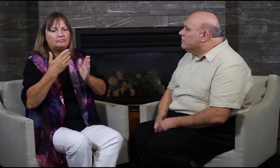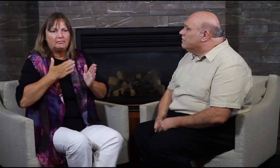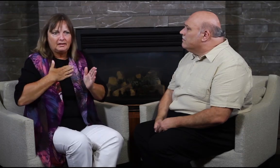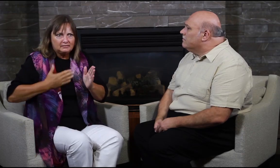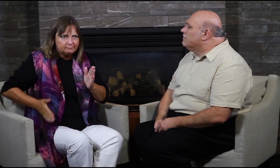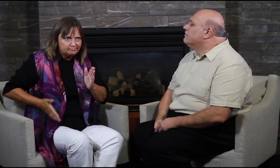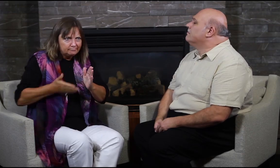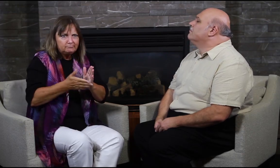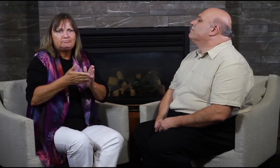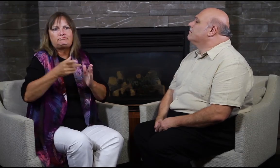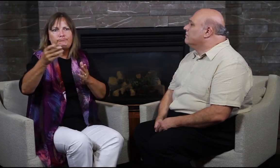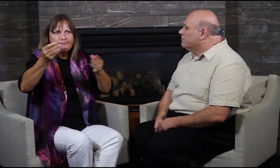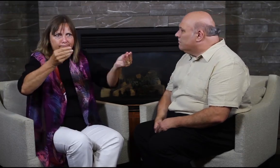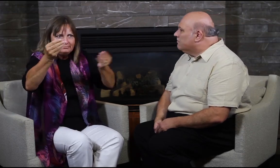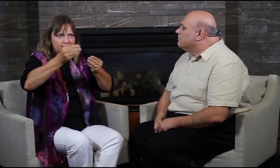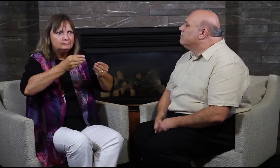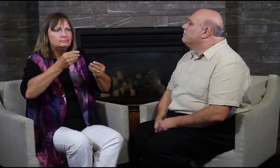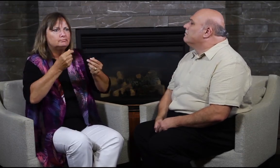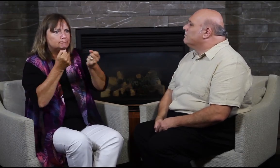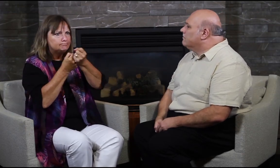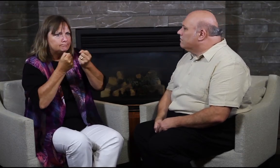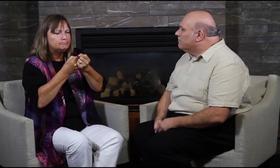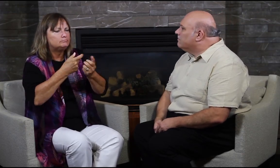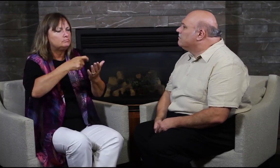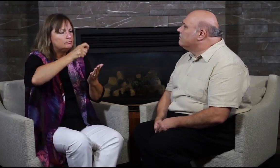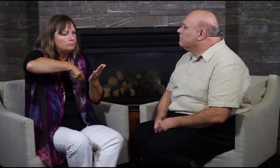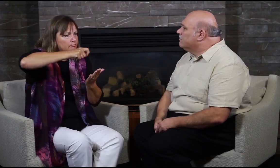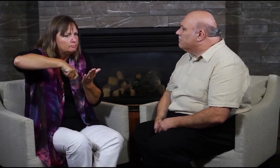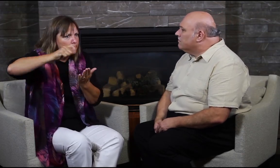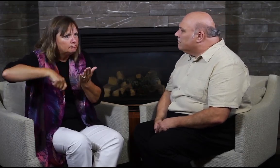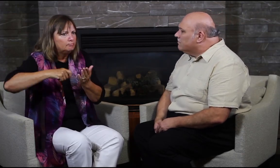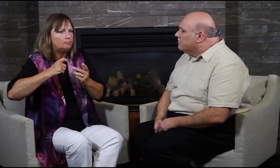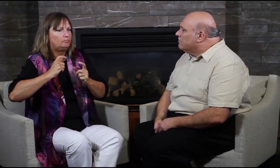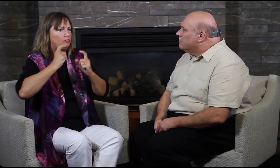grants, and sponsorships. Some of us pay on